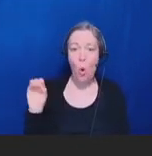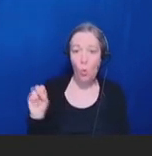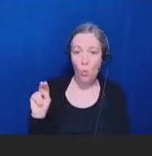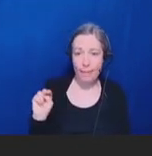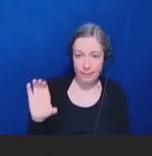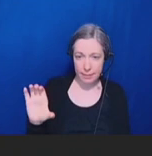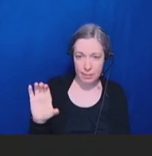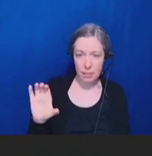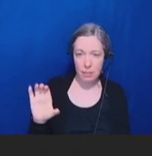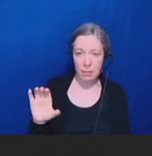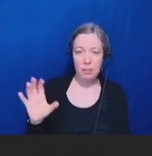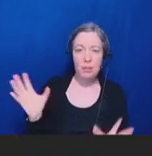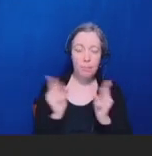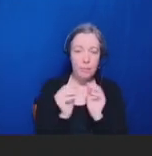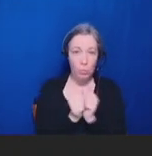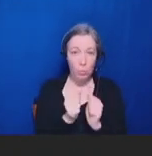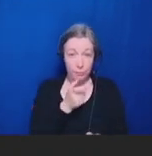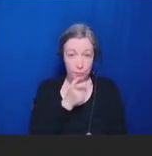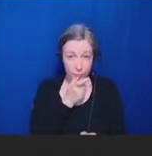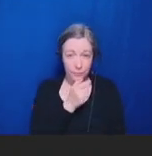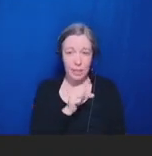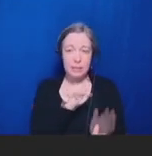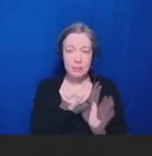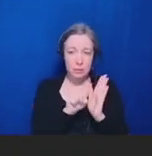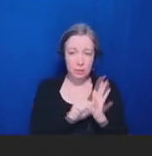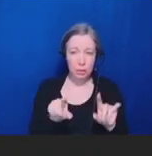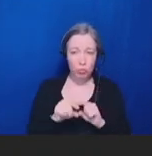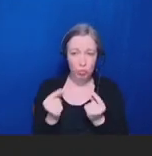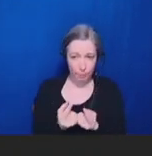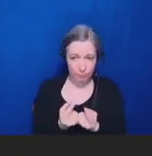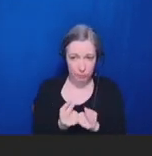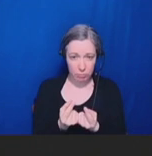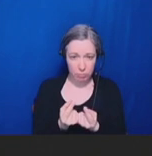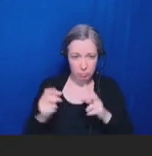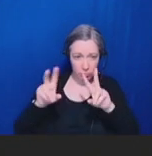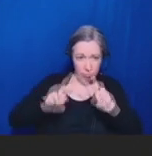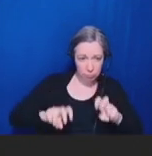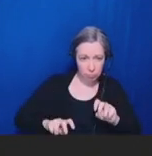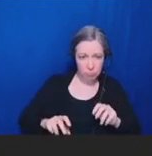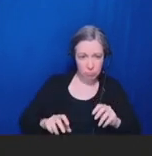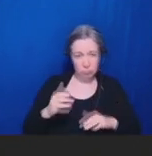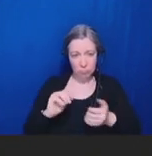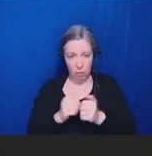assess the modernization and integration needs and provide federal funding to facilitate